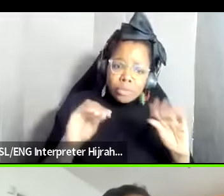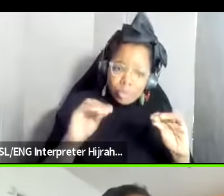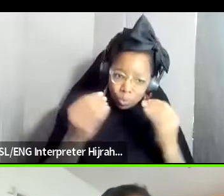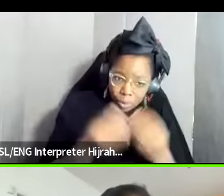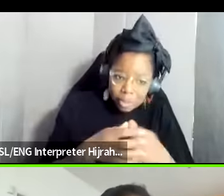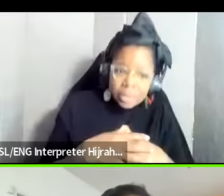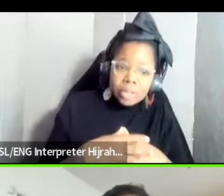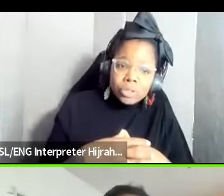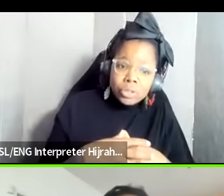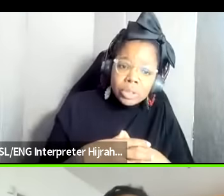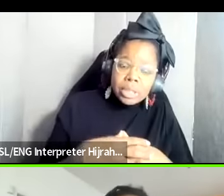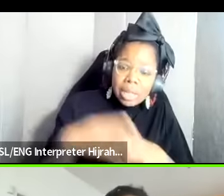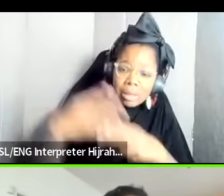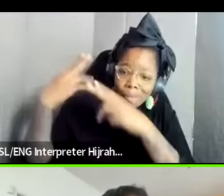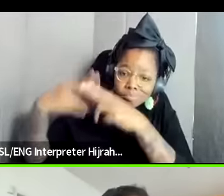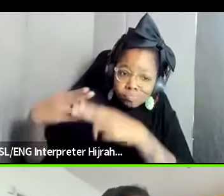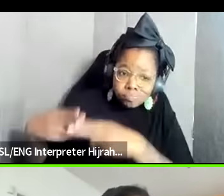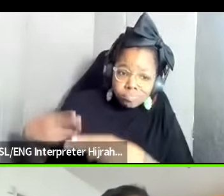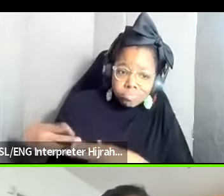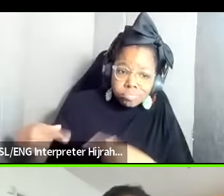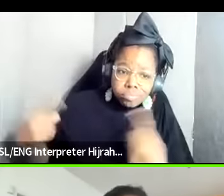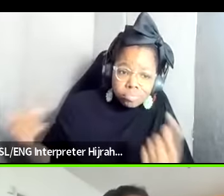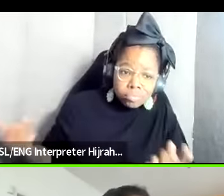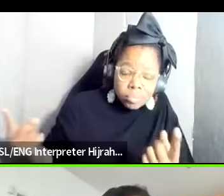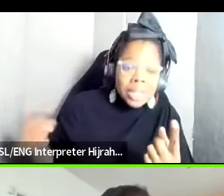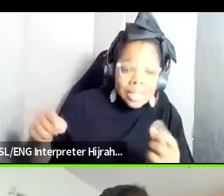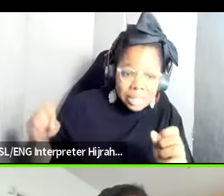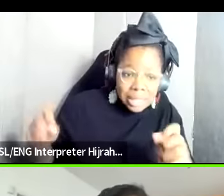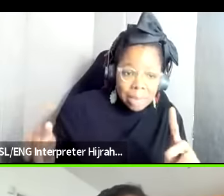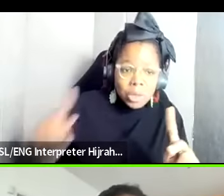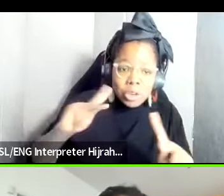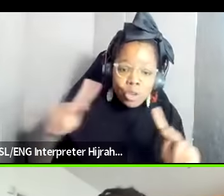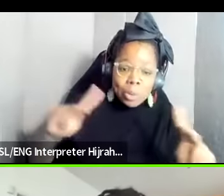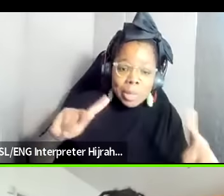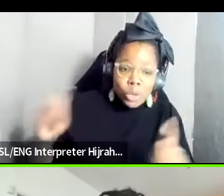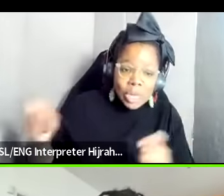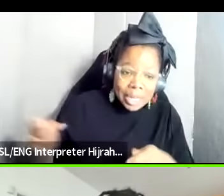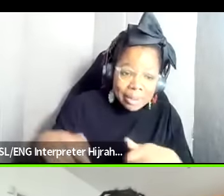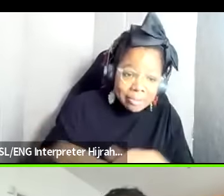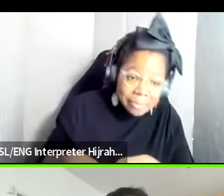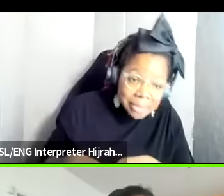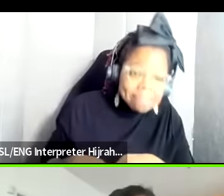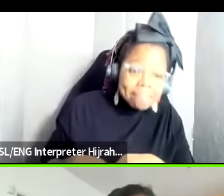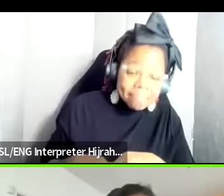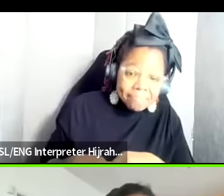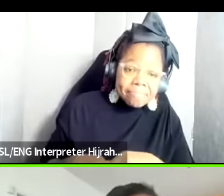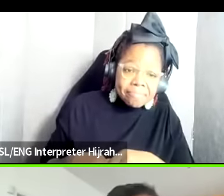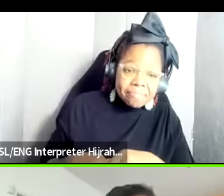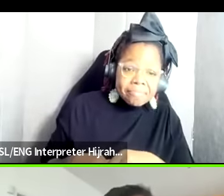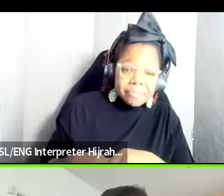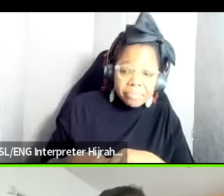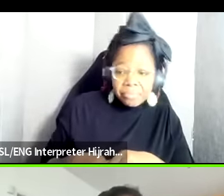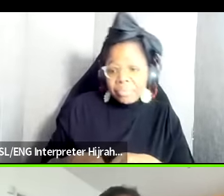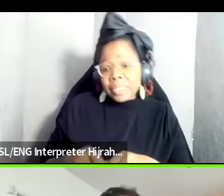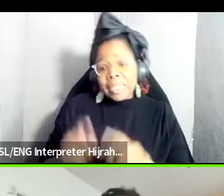have been named this is an opportunity for folks to give to them uh uh give to organizations here